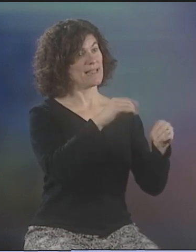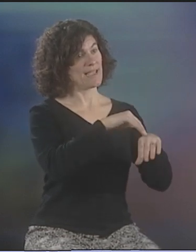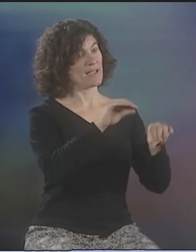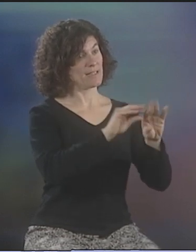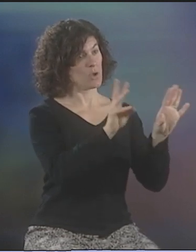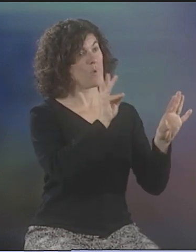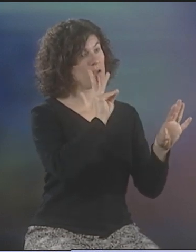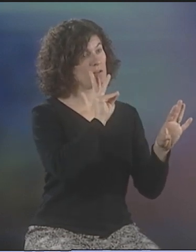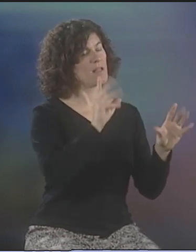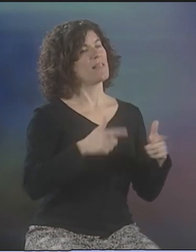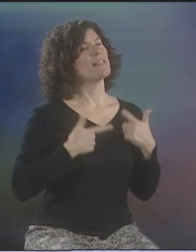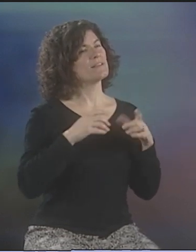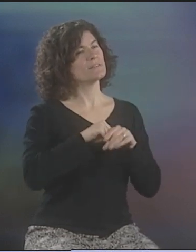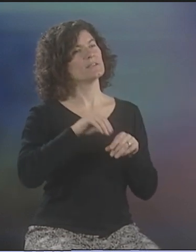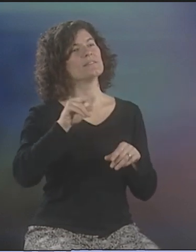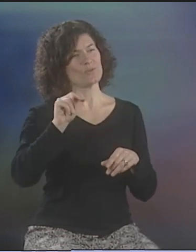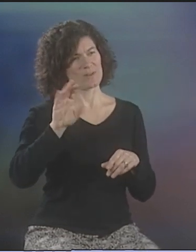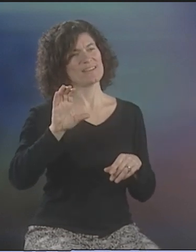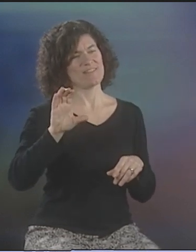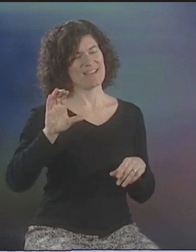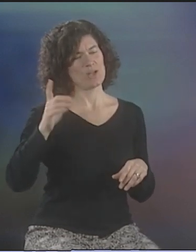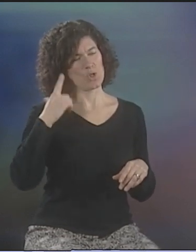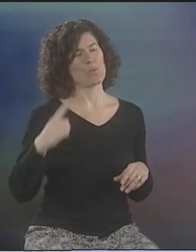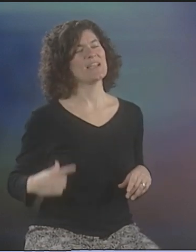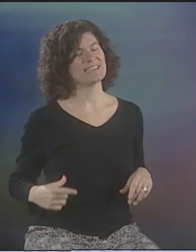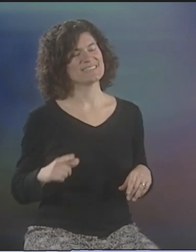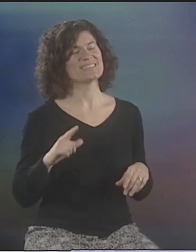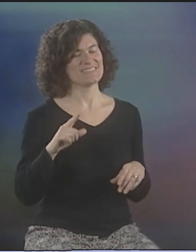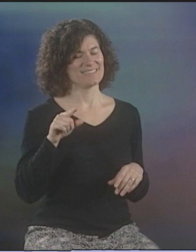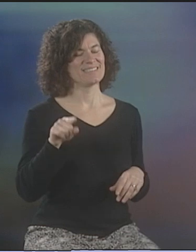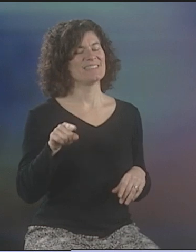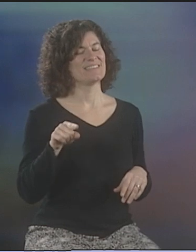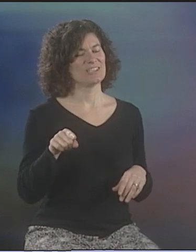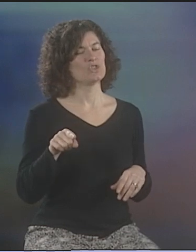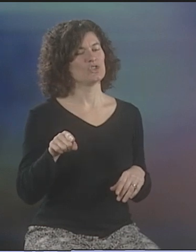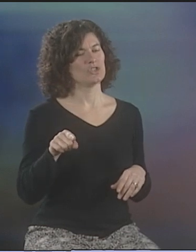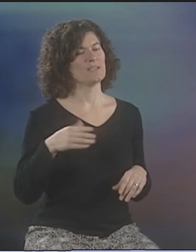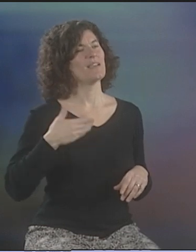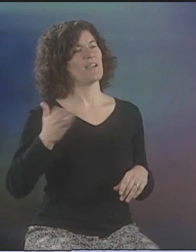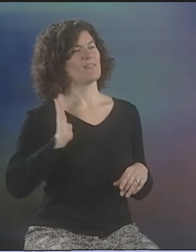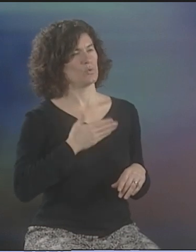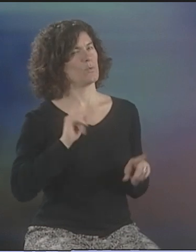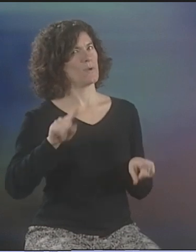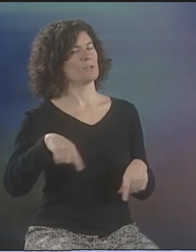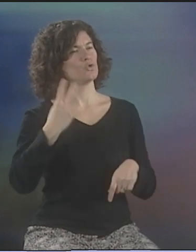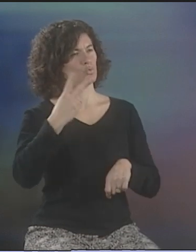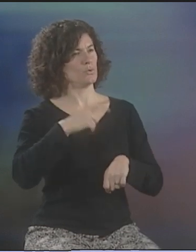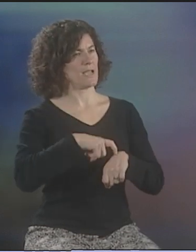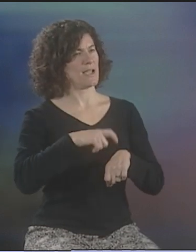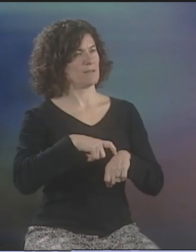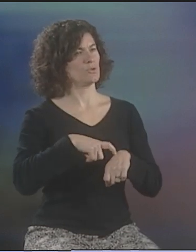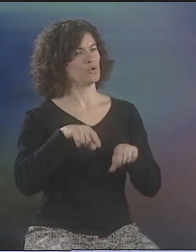THERE WAS THIS WOMAN WHO WAS ORGANIZING THE STORYTELLING AT CLEARWATER, AND SHE LIVES IN NORTH CAROLINA. LOUISE KESSEL.